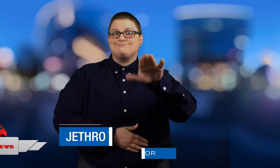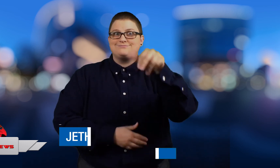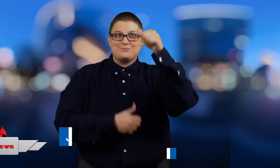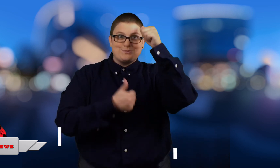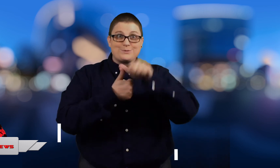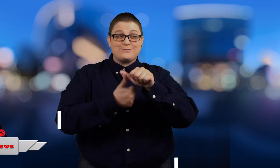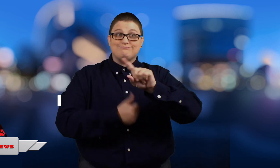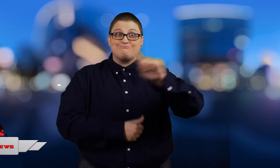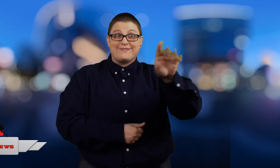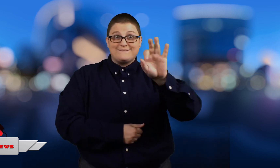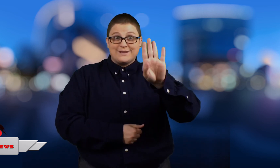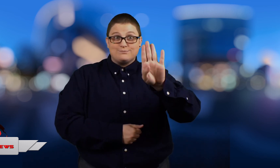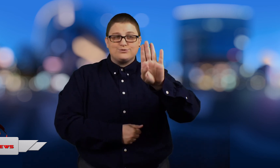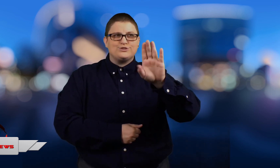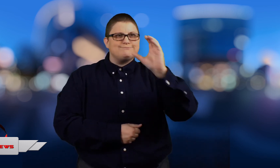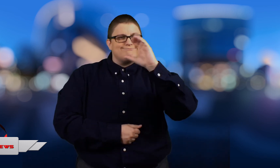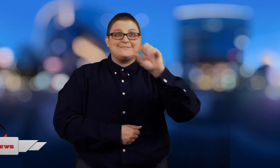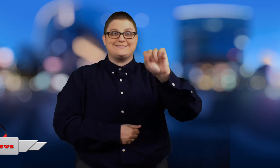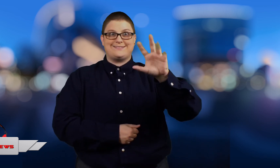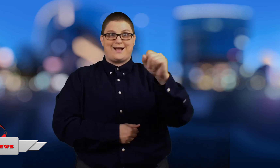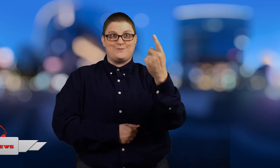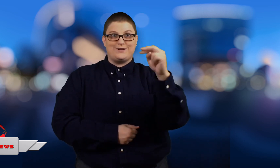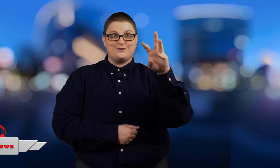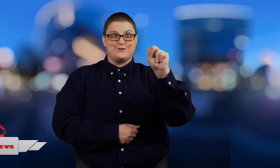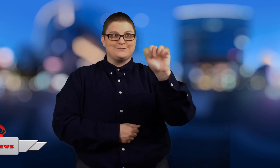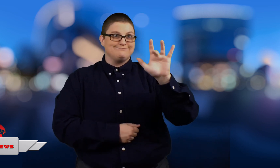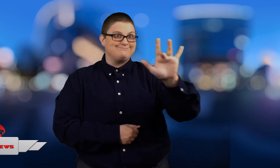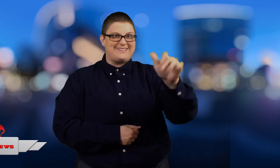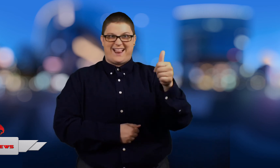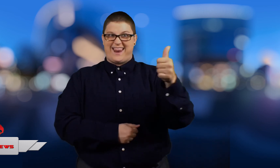And remember to "Like" us on Facebook.